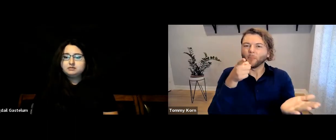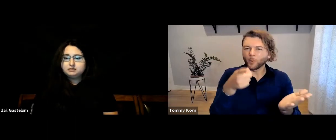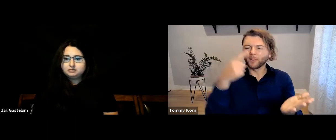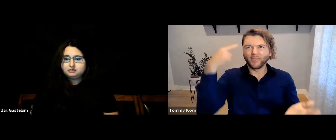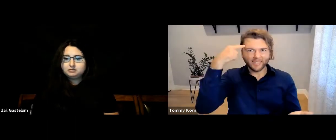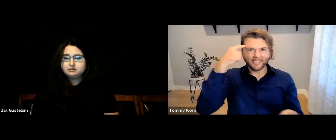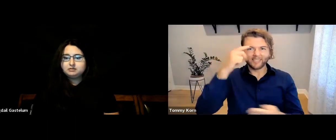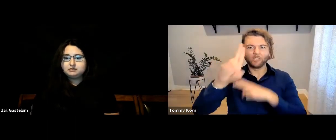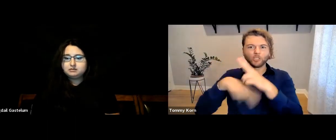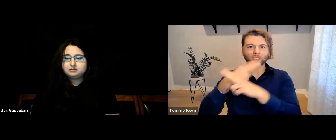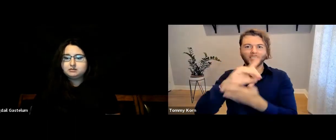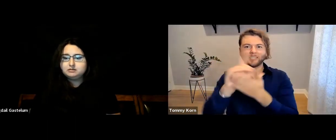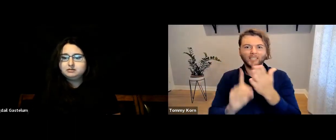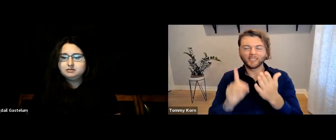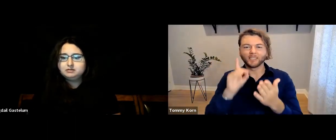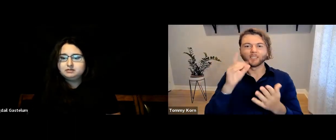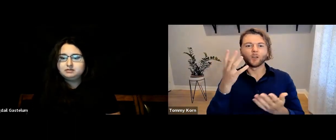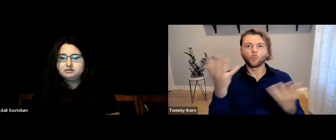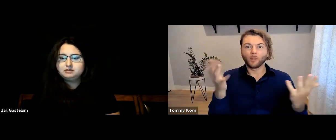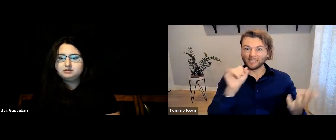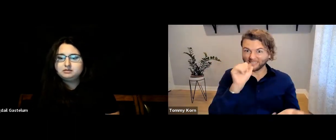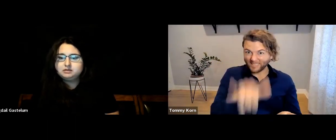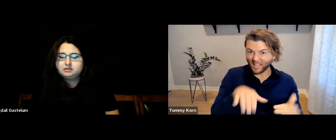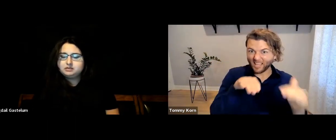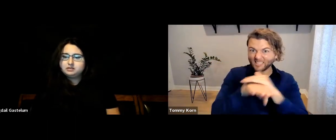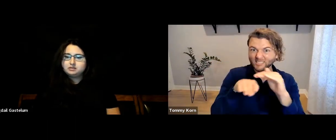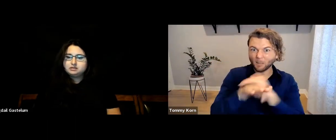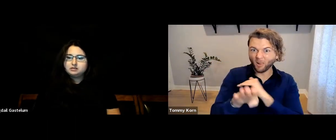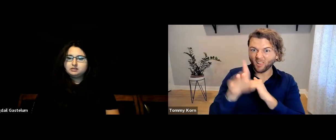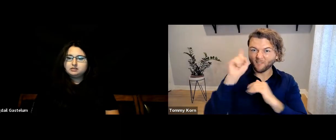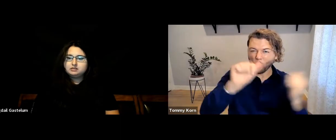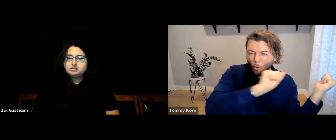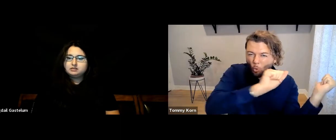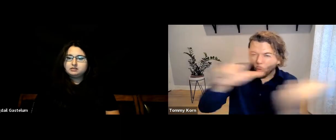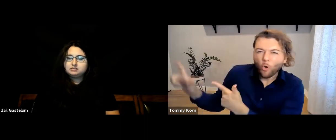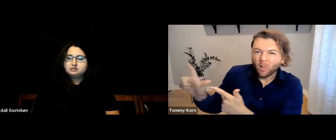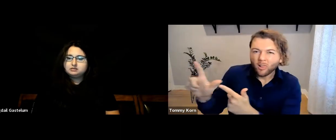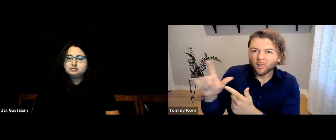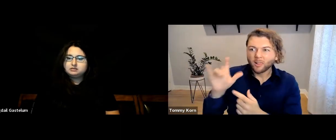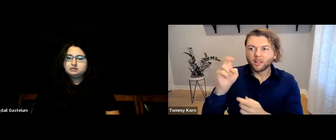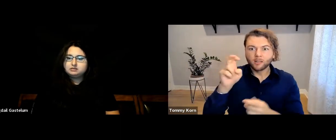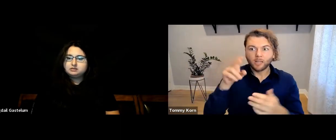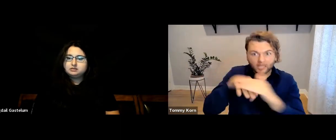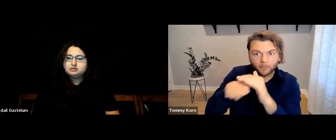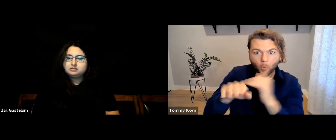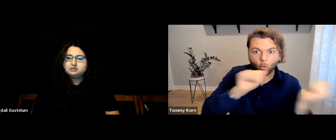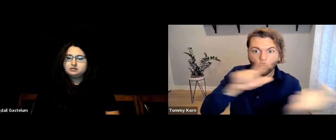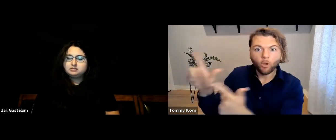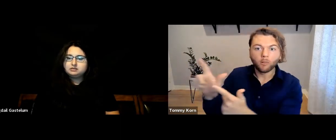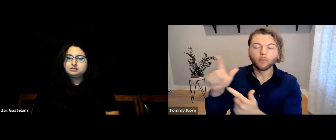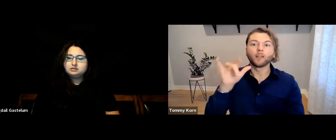you consider whether you’re making it fully accessible for every single person.